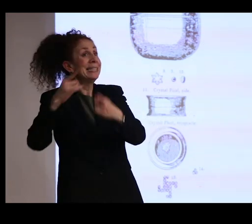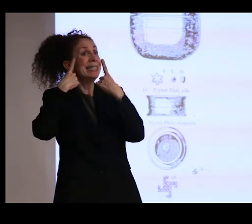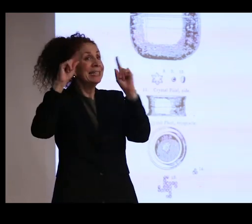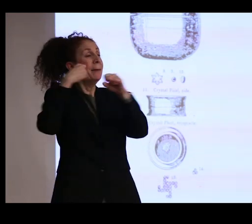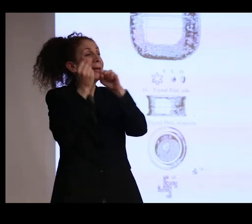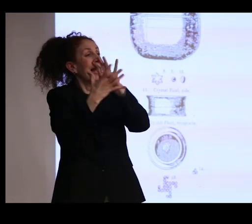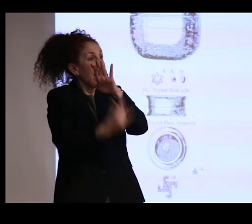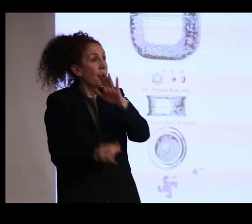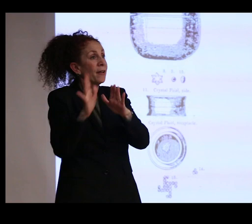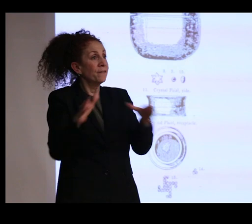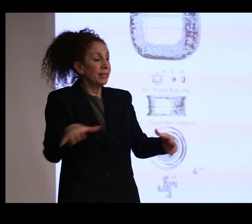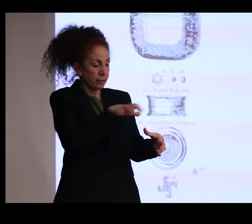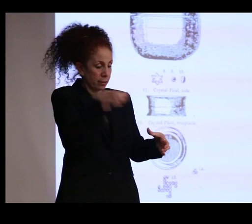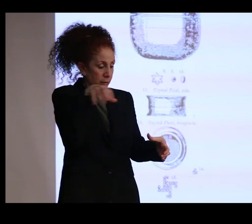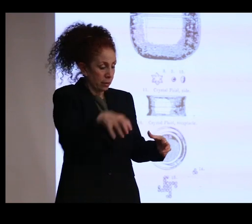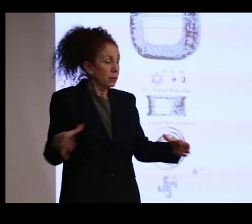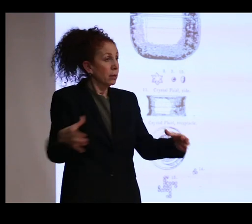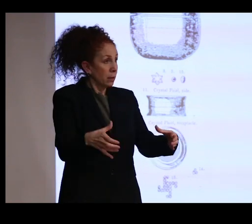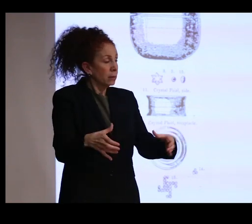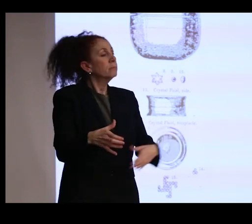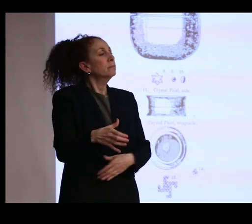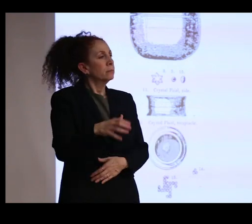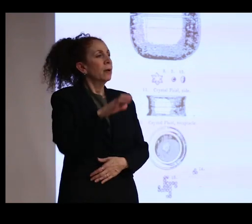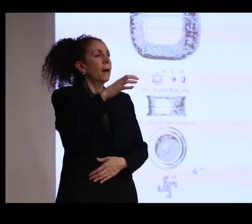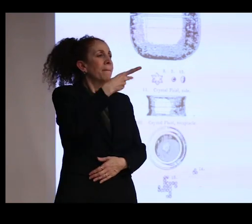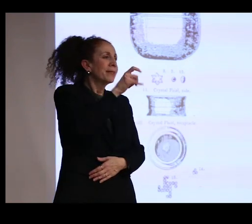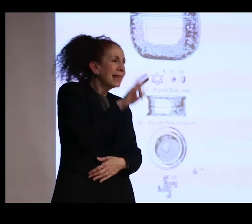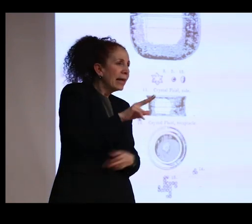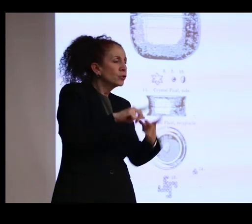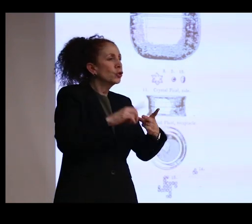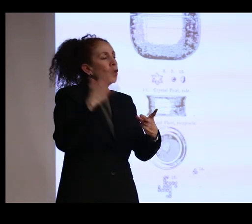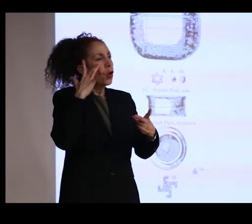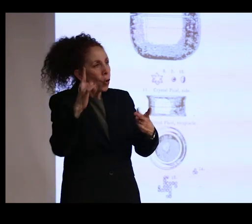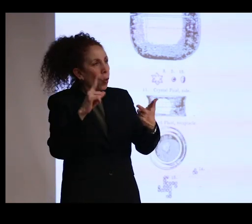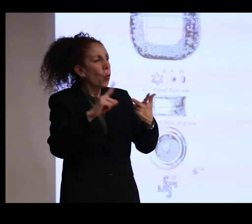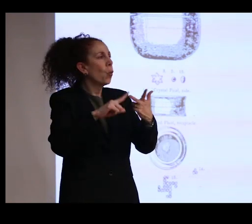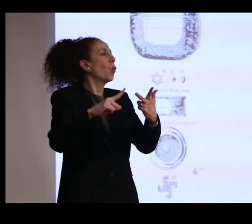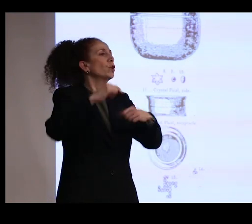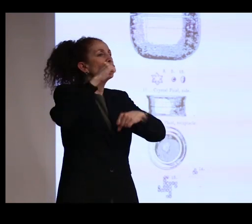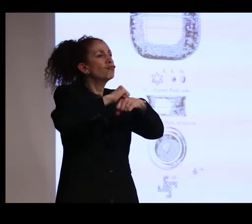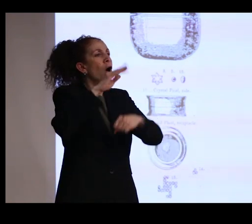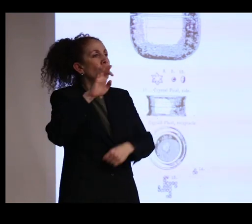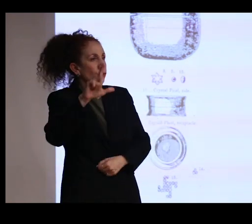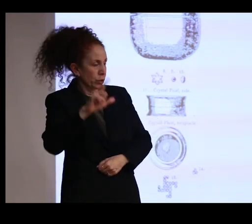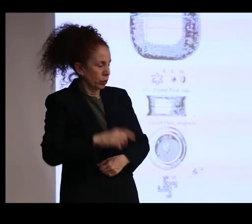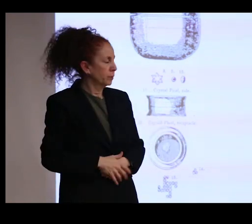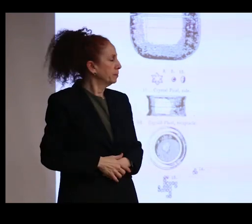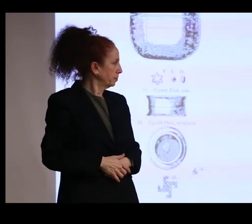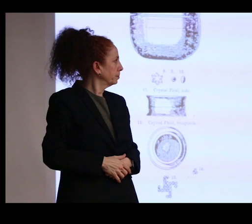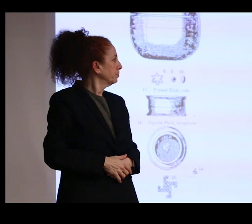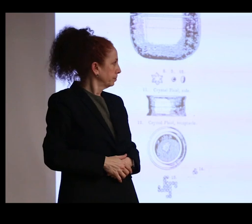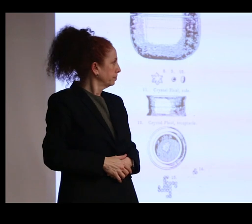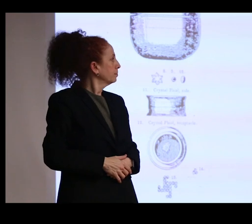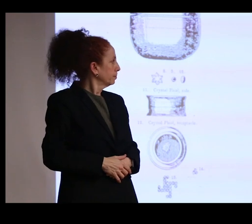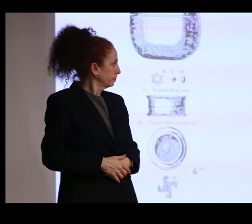made in plaster, possibly gold, and eventually in rock crystal. So it was that the care of the museum